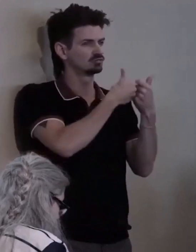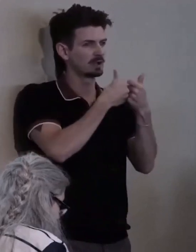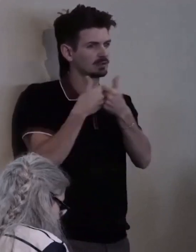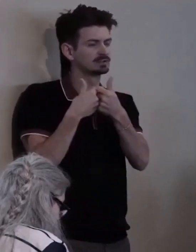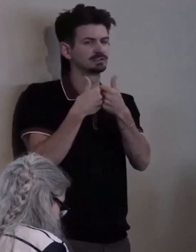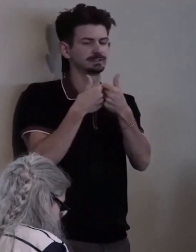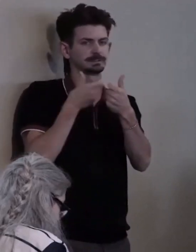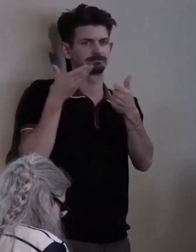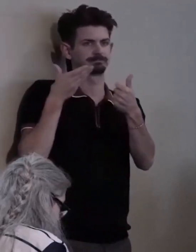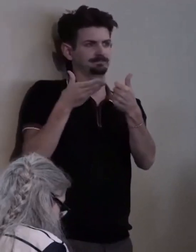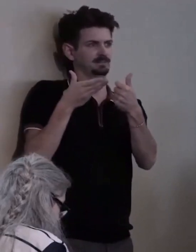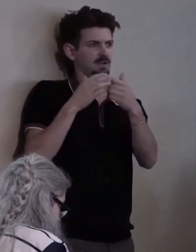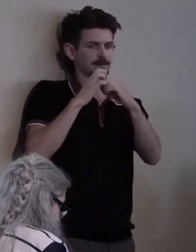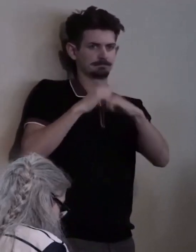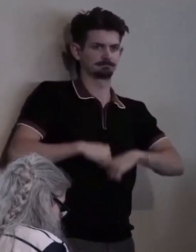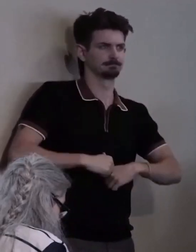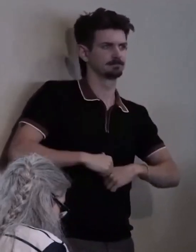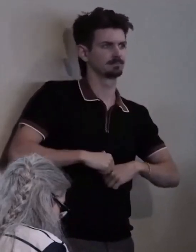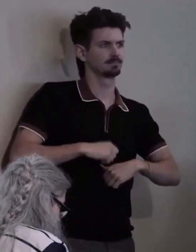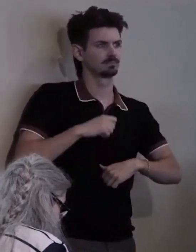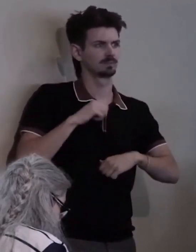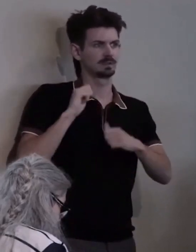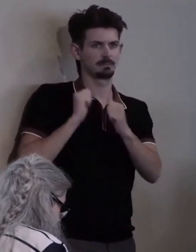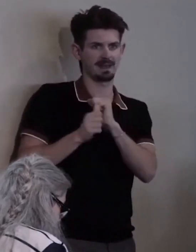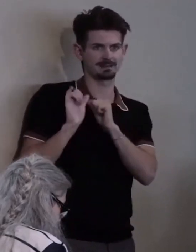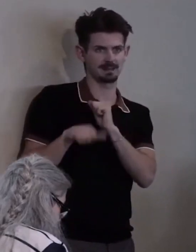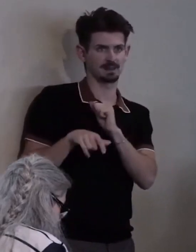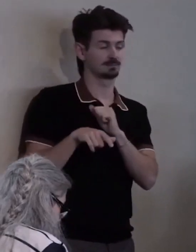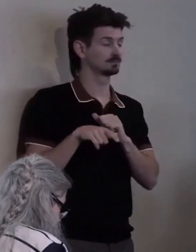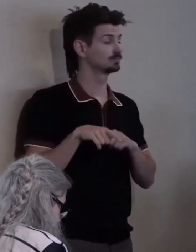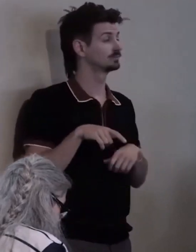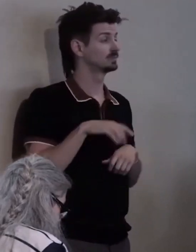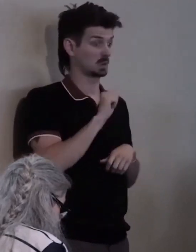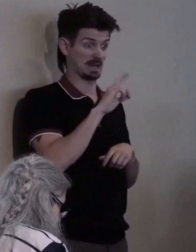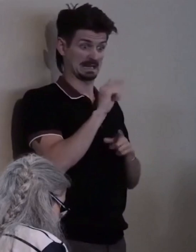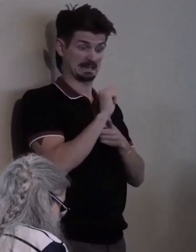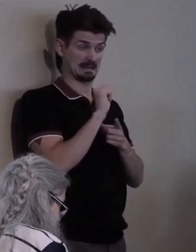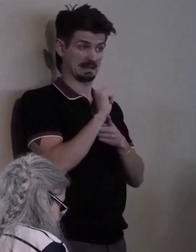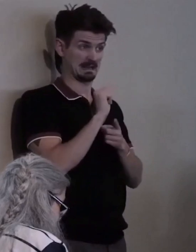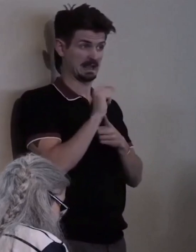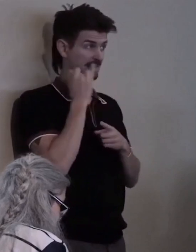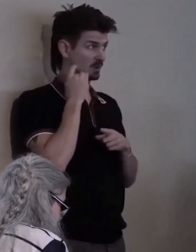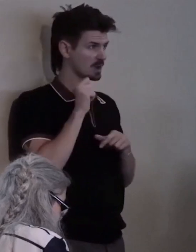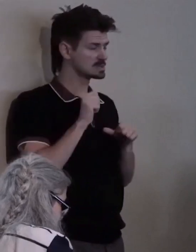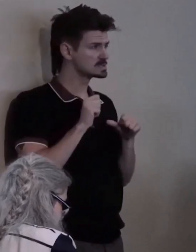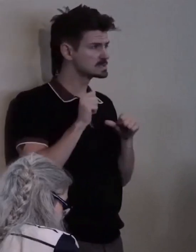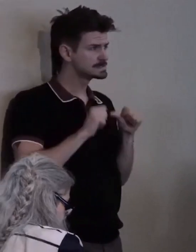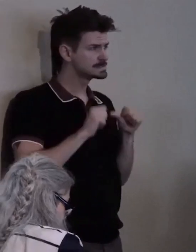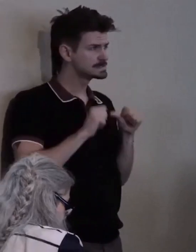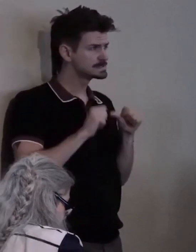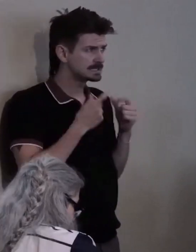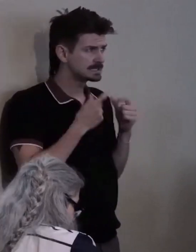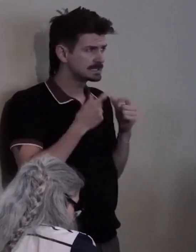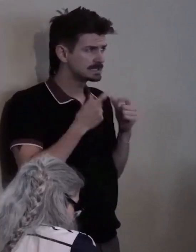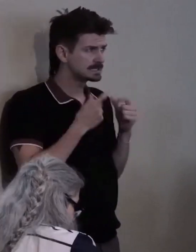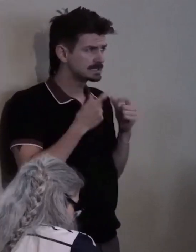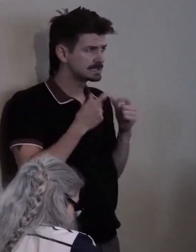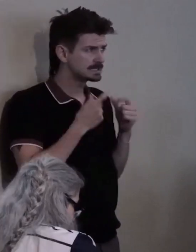The question of whether the ADA has been successful is still to be answered.